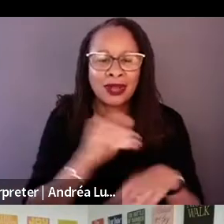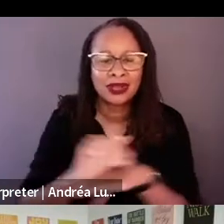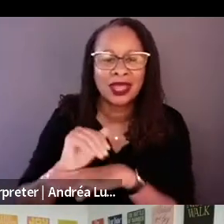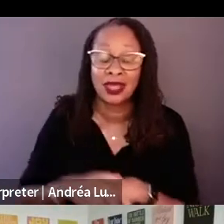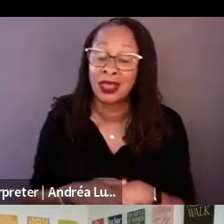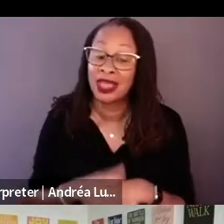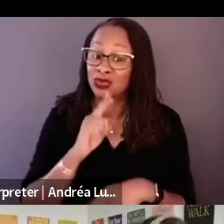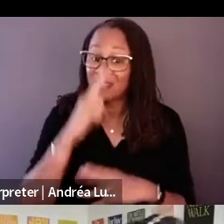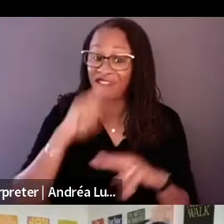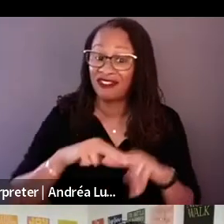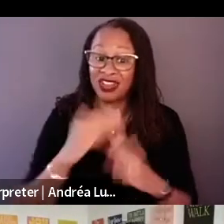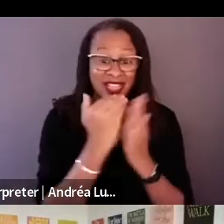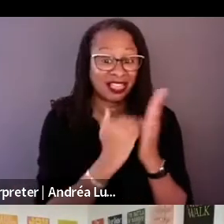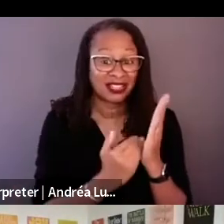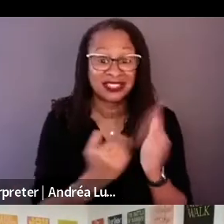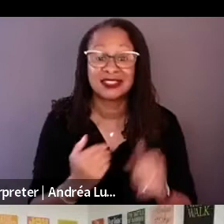you take someone out of the element.